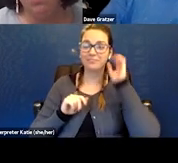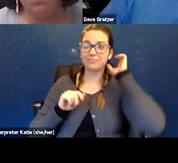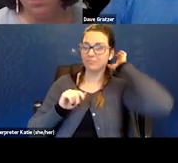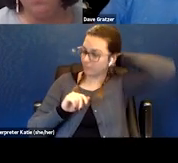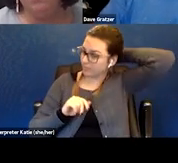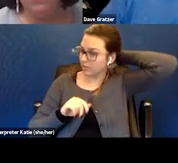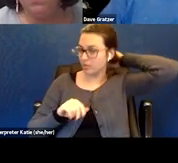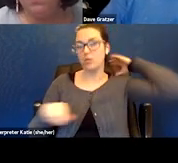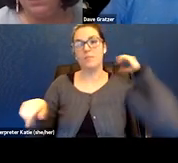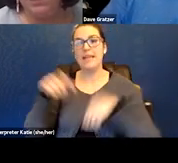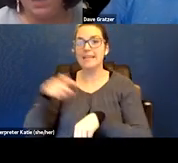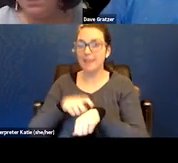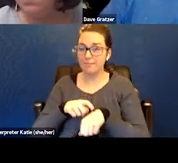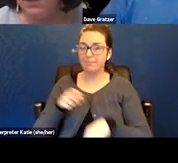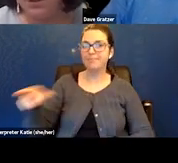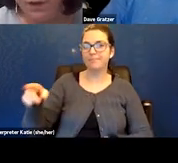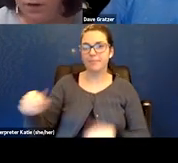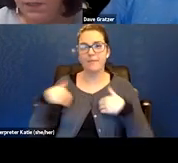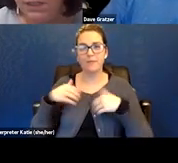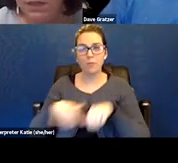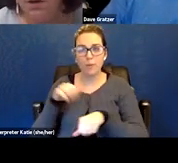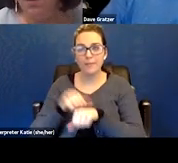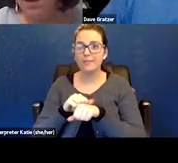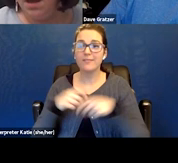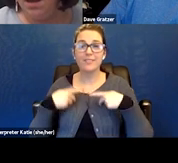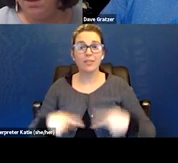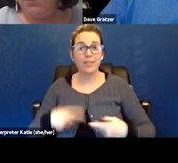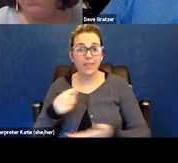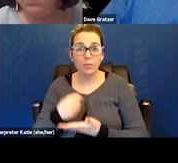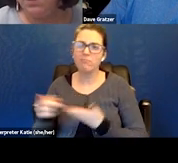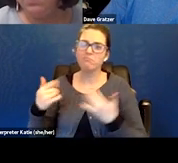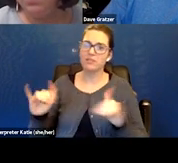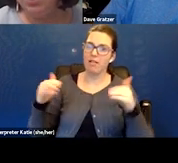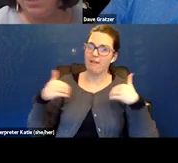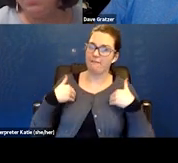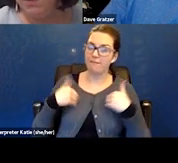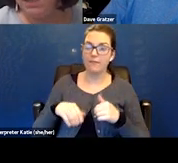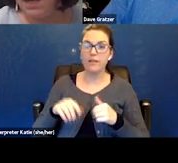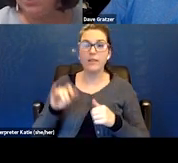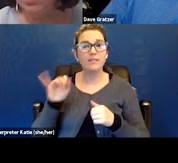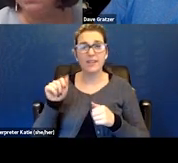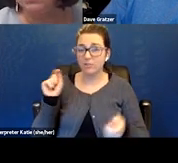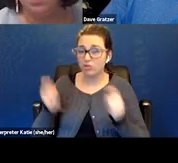or he has physical therapy still, if there was any change of medication,